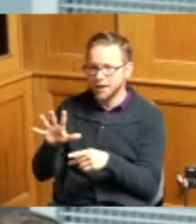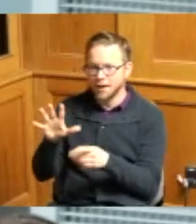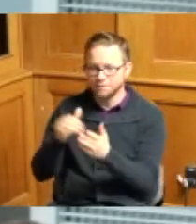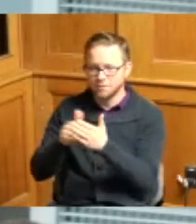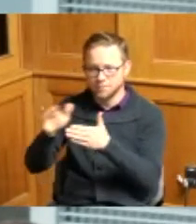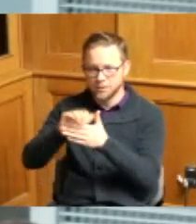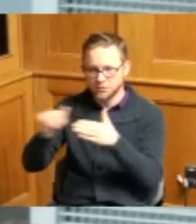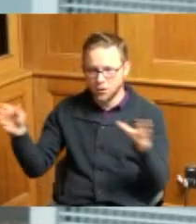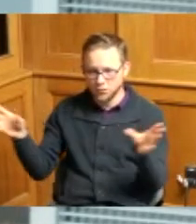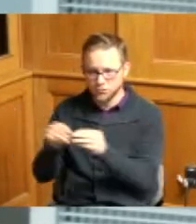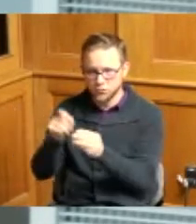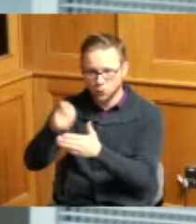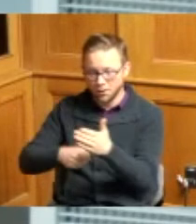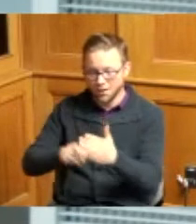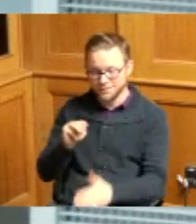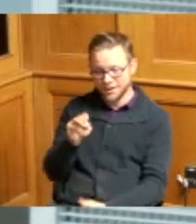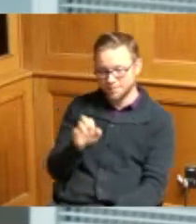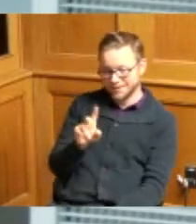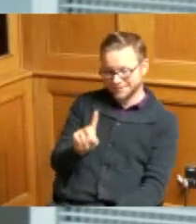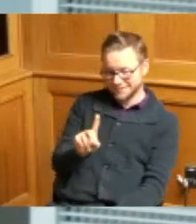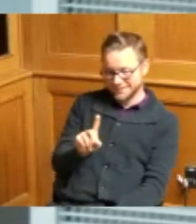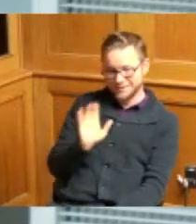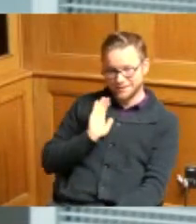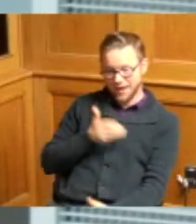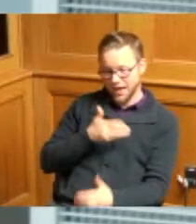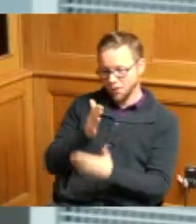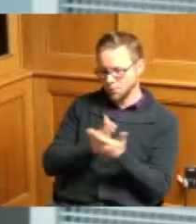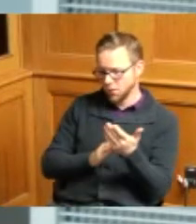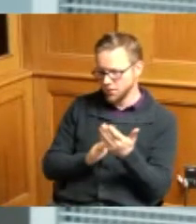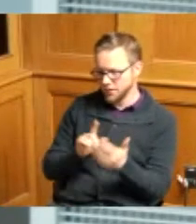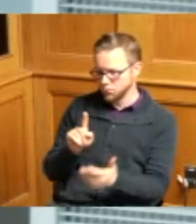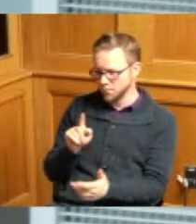so as I said this current request is to authorize the demolition of the first batch of homes that